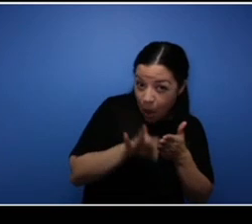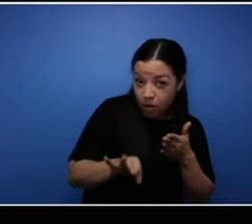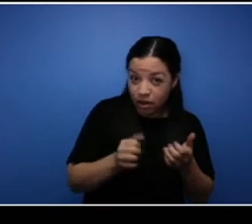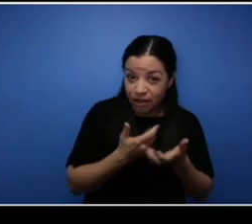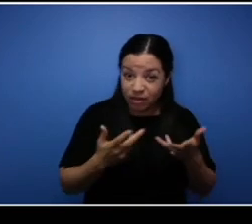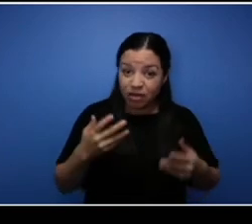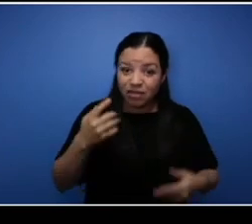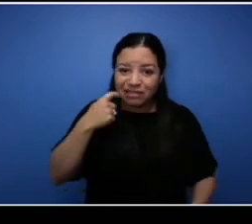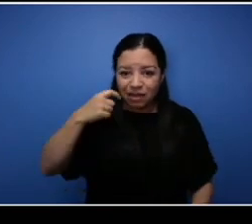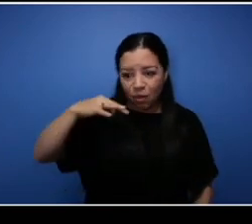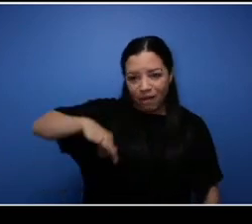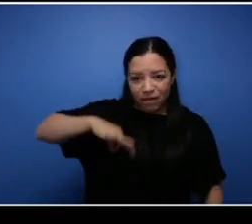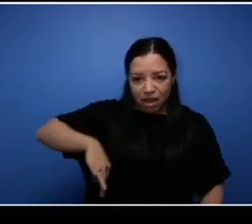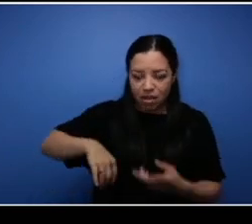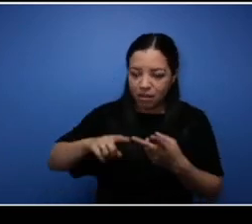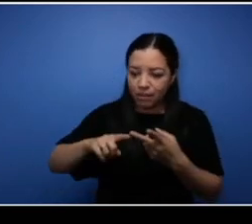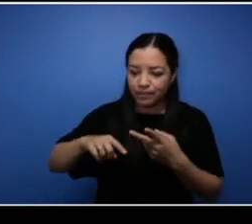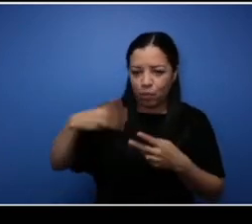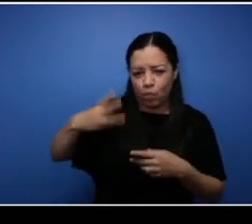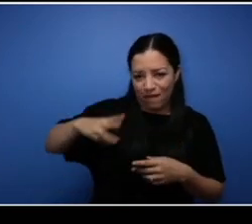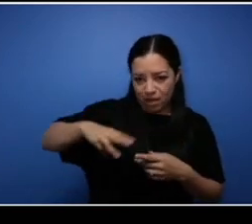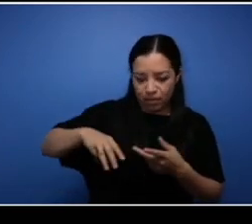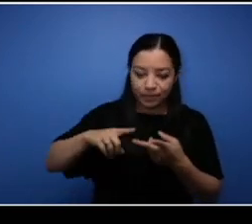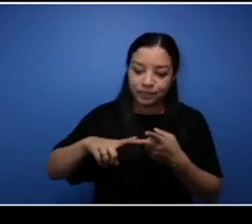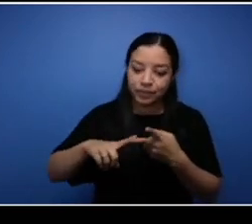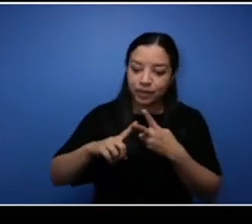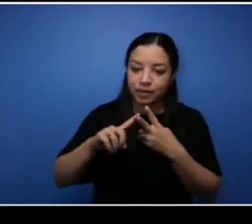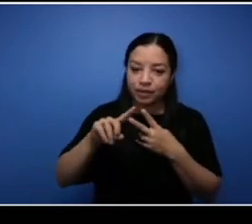assistance, on the brink of homelessness, starting a cleaning company with dollar store